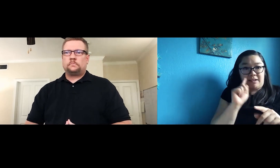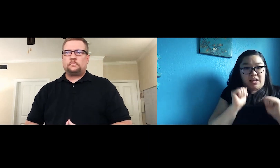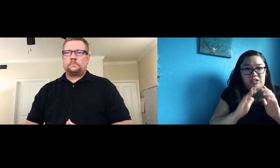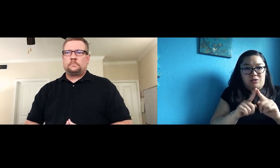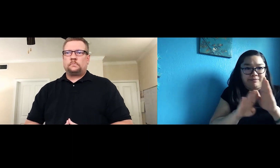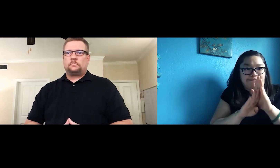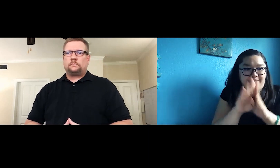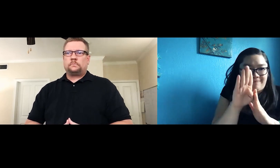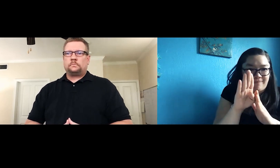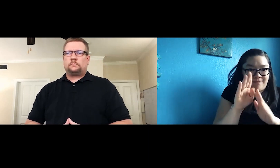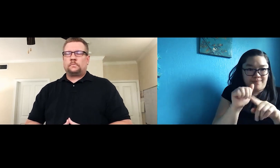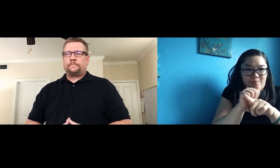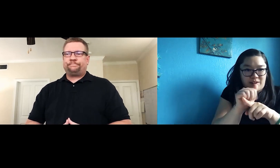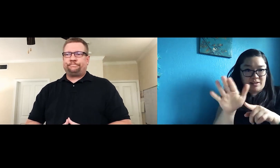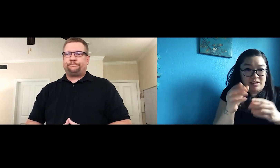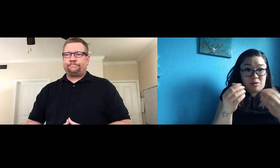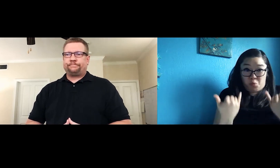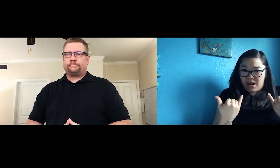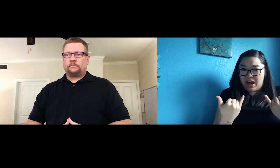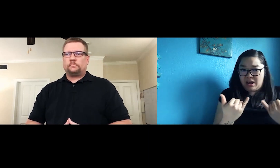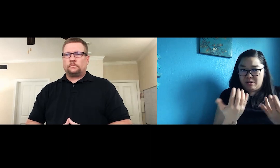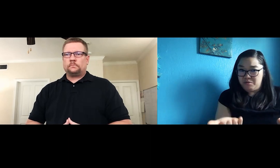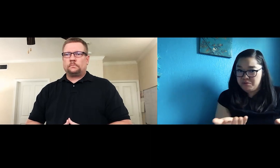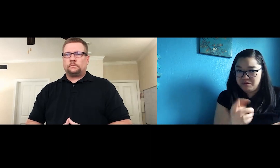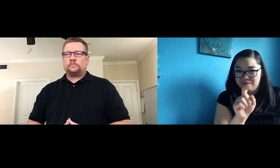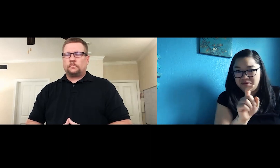are there enough opportunities for deaf actors to get their foot in the door and develop skills?